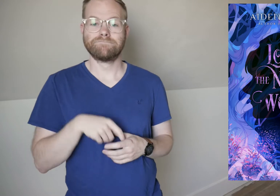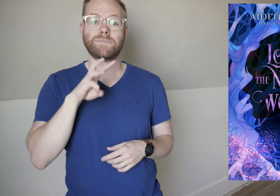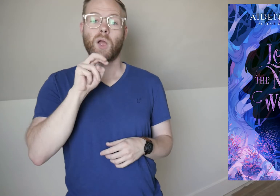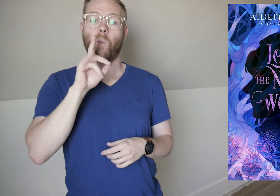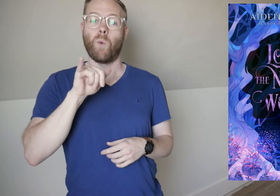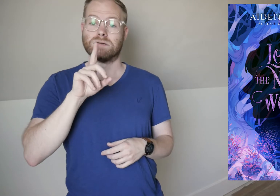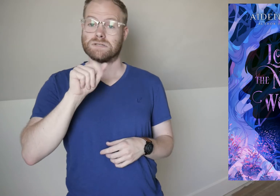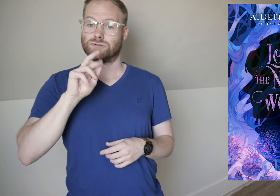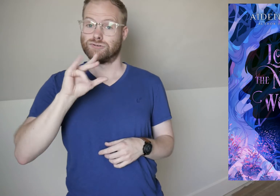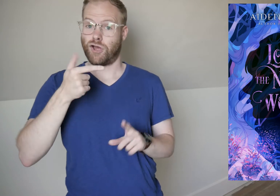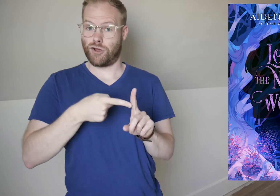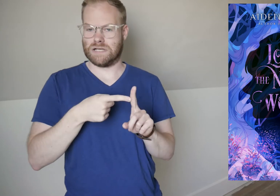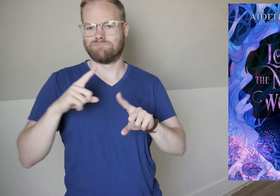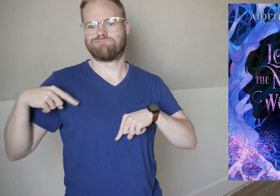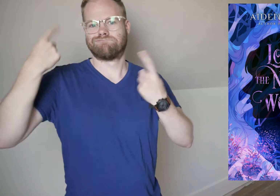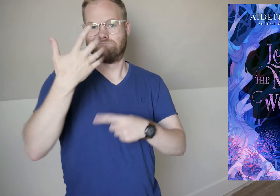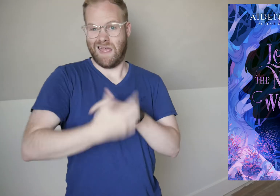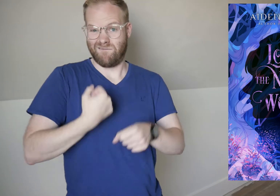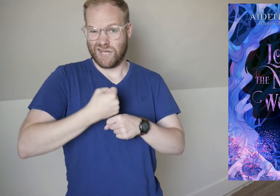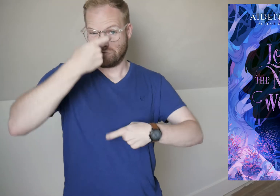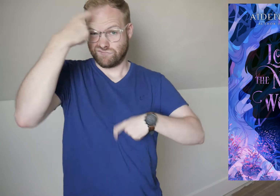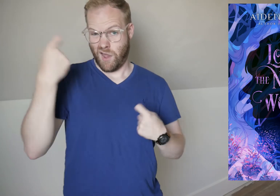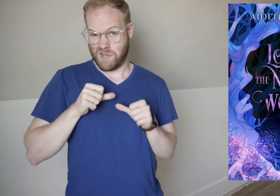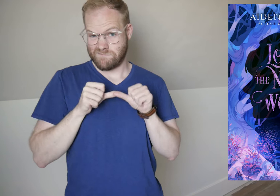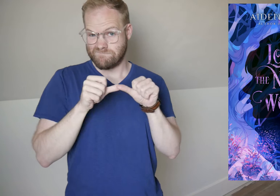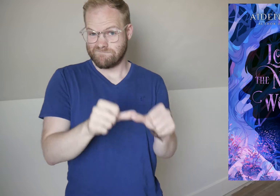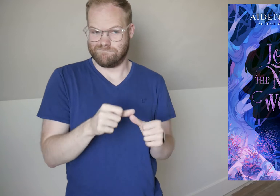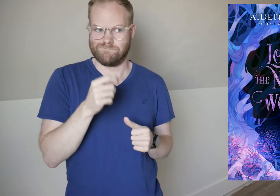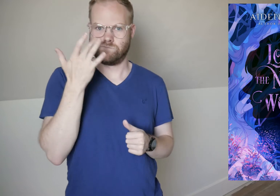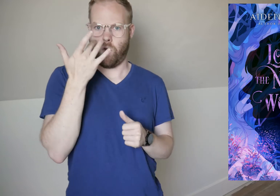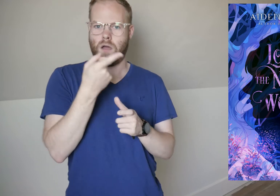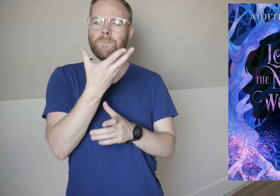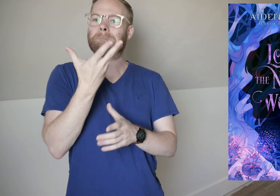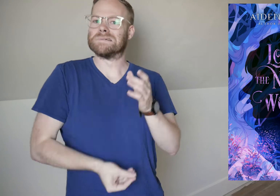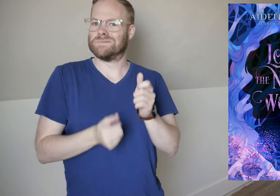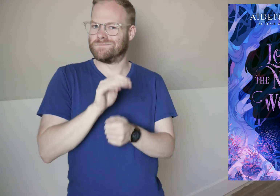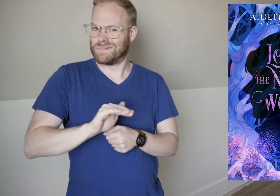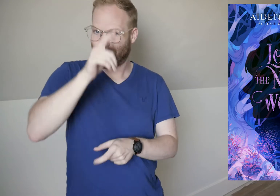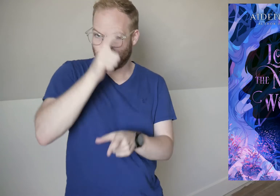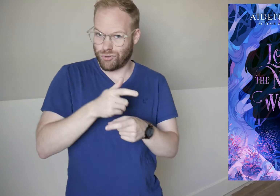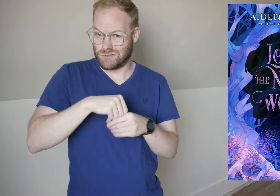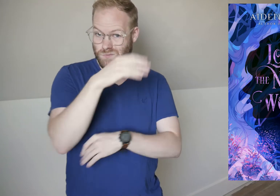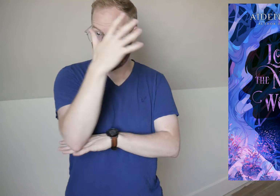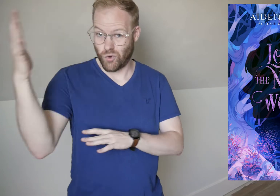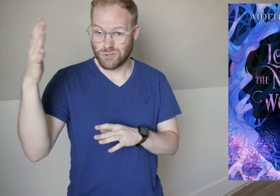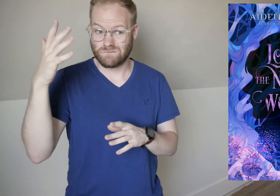Wendy Darling has been carrying trauma for five years of having gone missing with her little brothers in the woods,